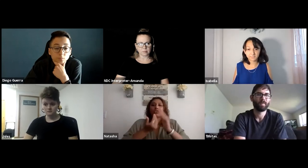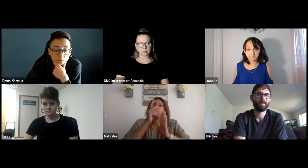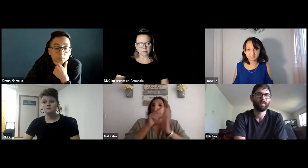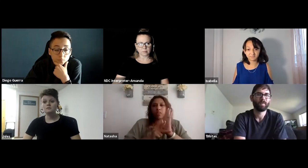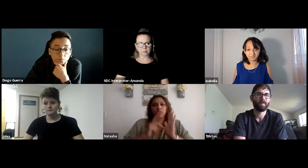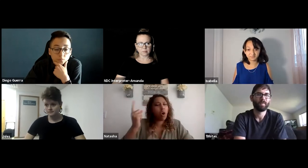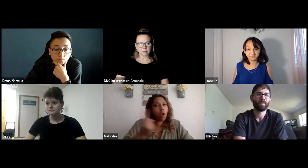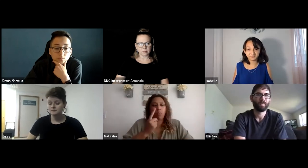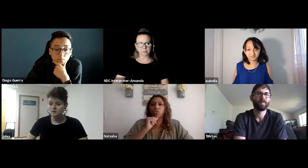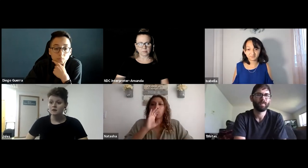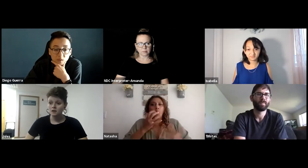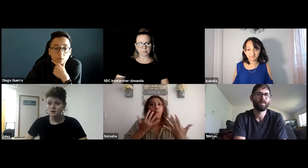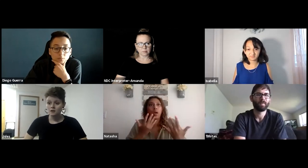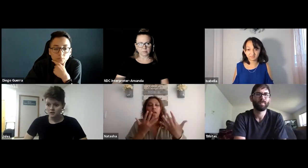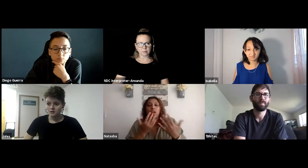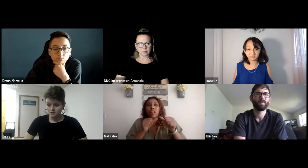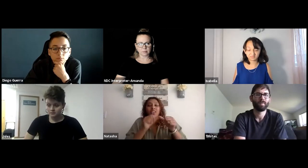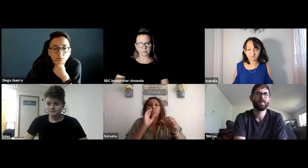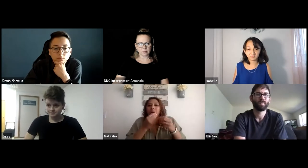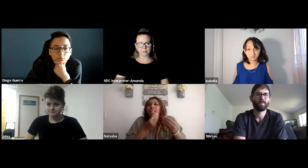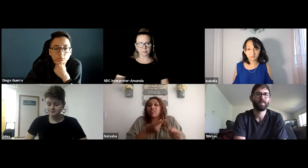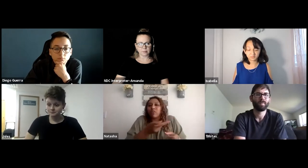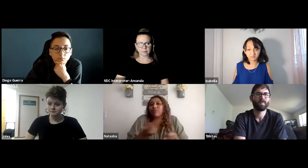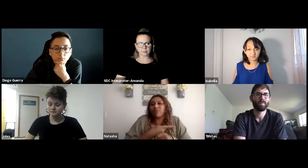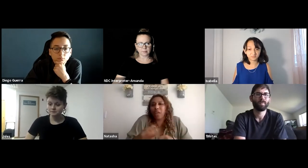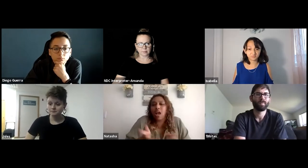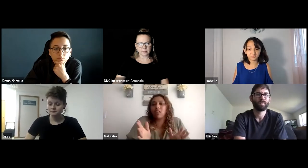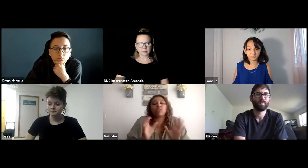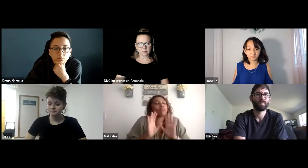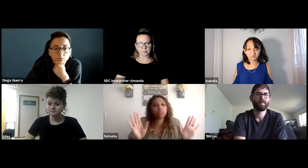I always bring that to the DSS office so they can create those policies.